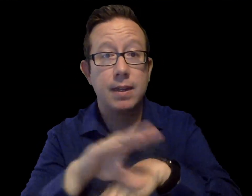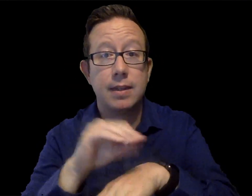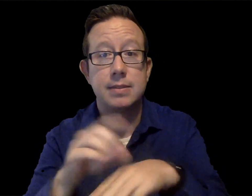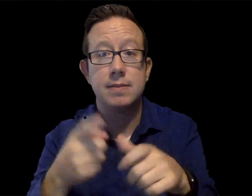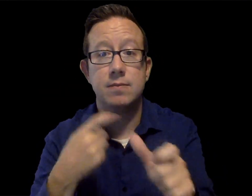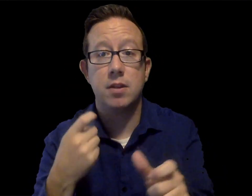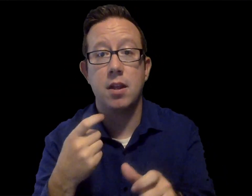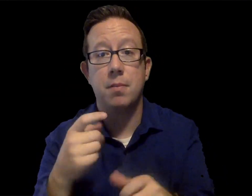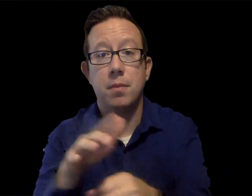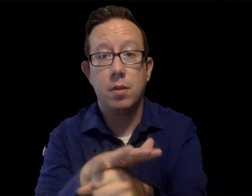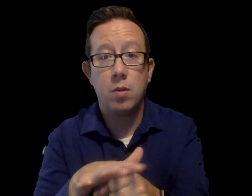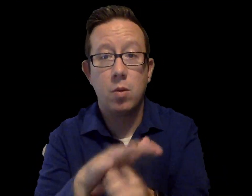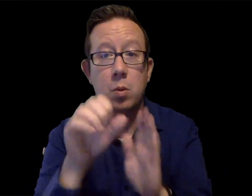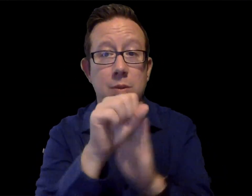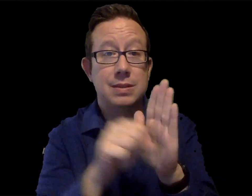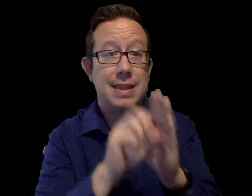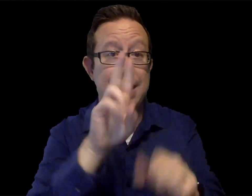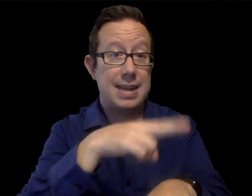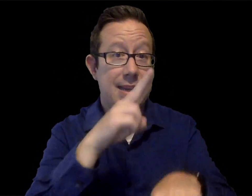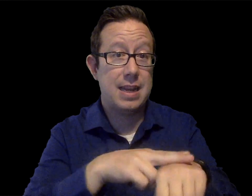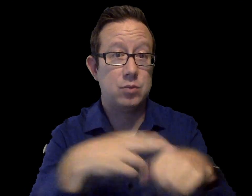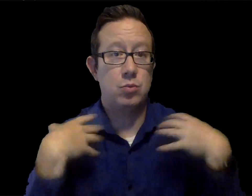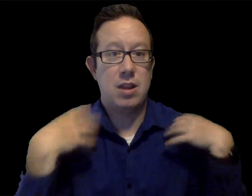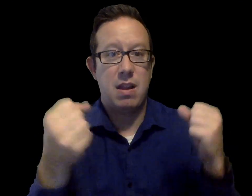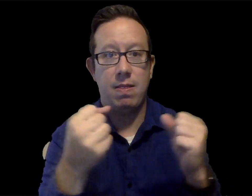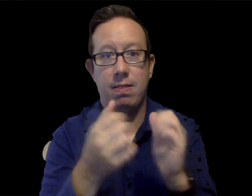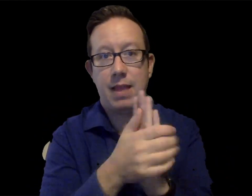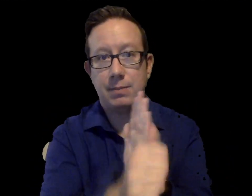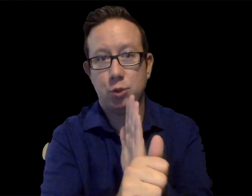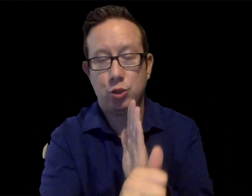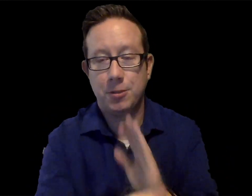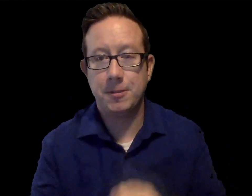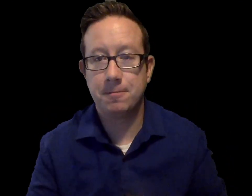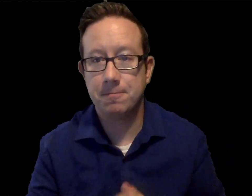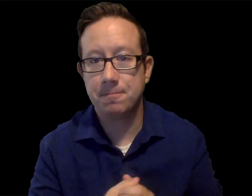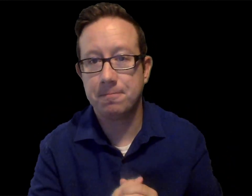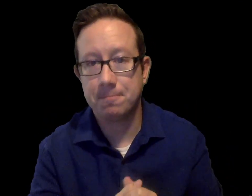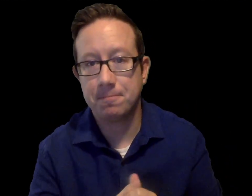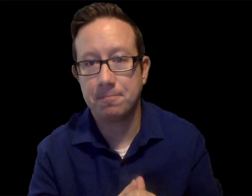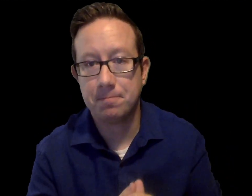We also take into consideration guidance from local, state, and national health experts.